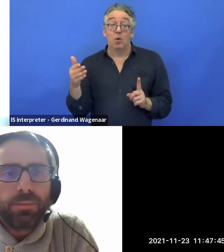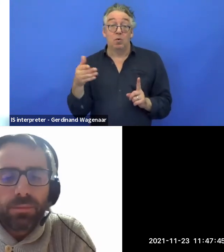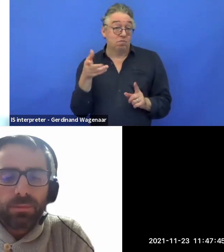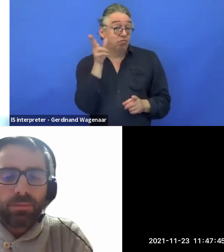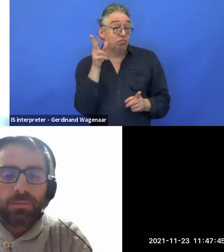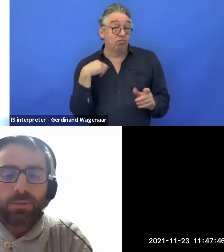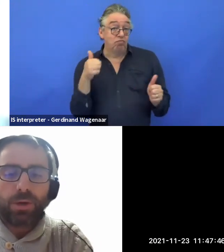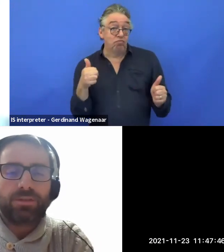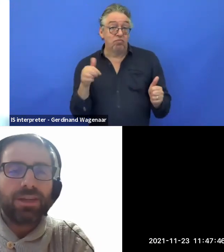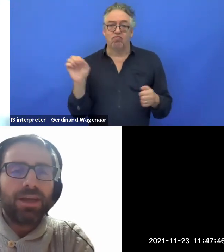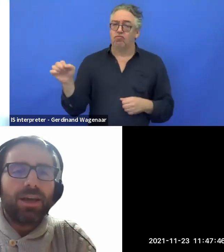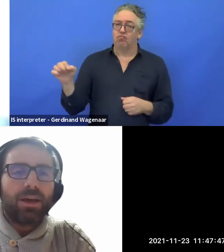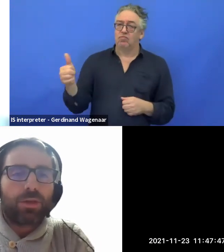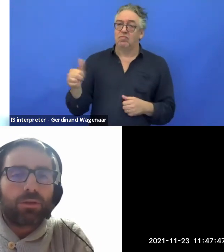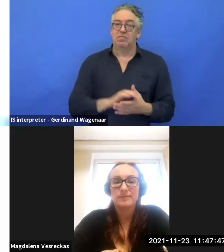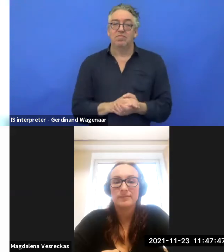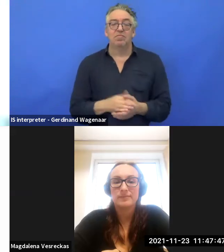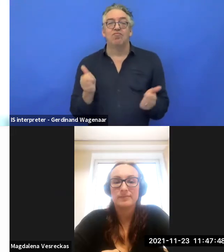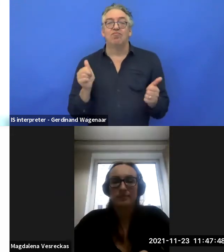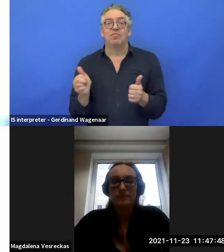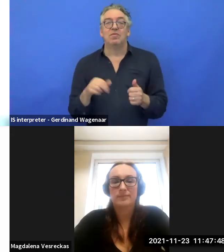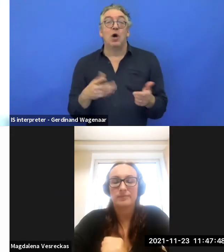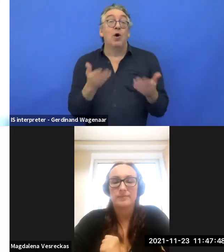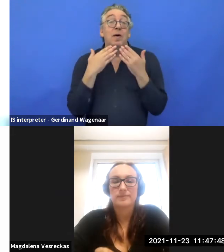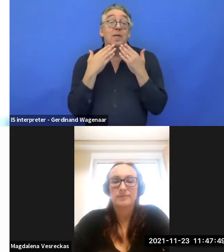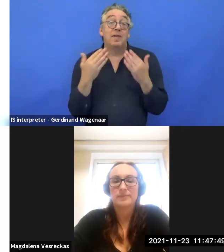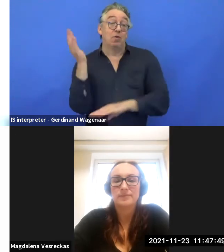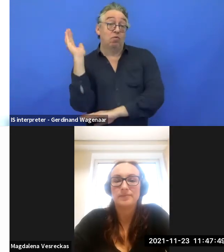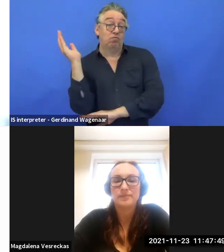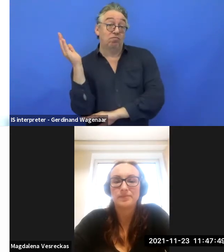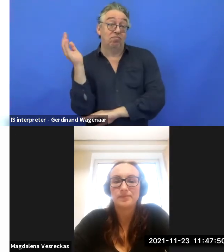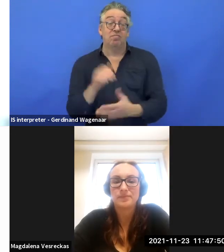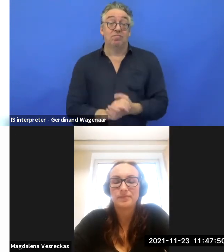Yes. Thank you very much for the presentation.